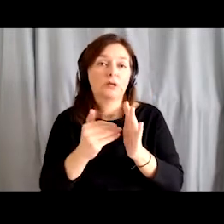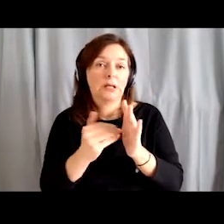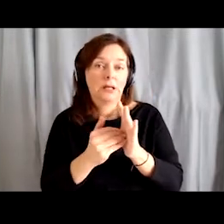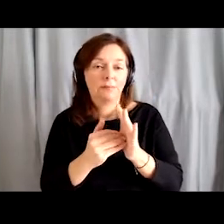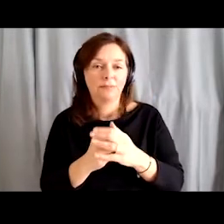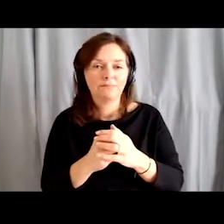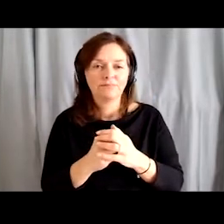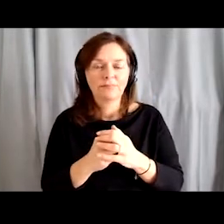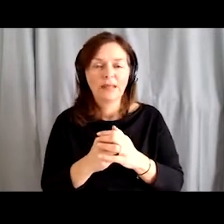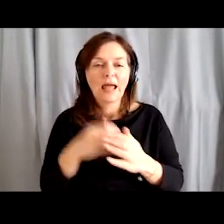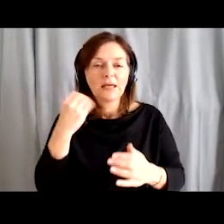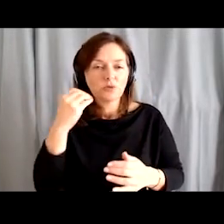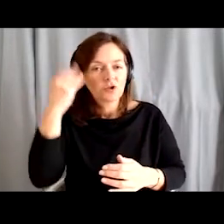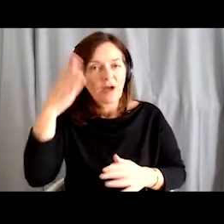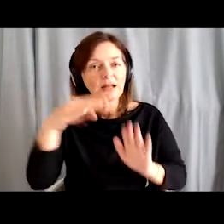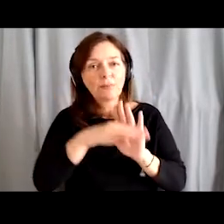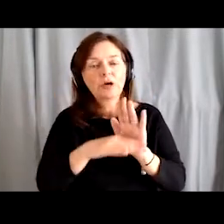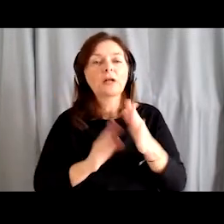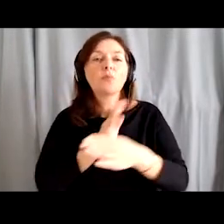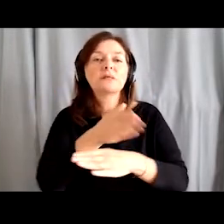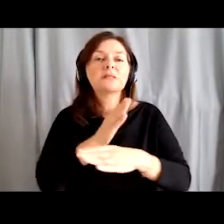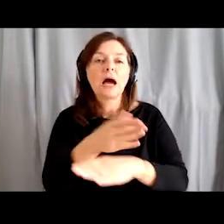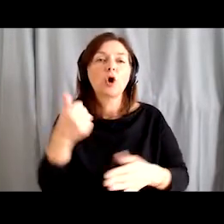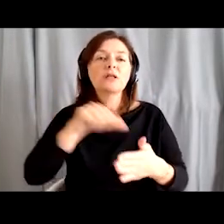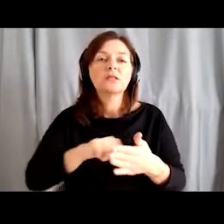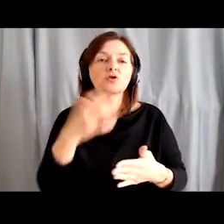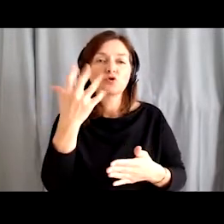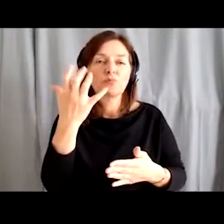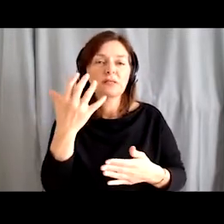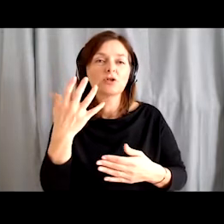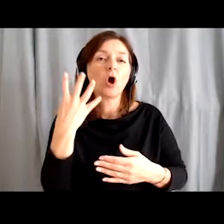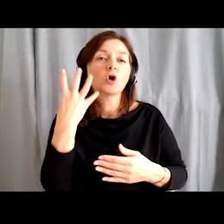1,564 participants attended educational programmes